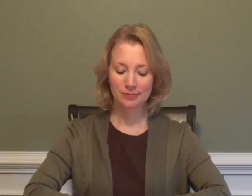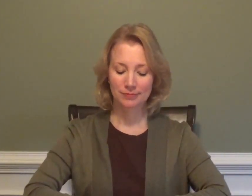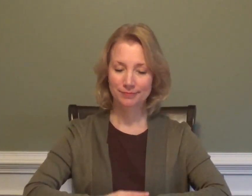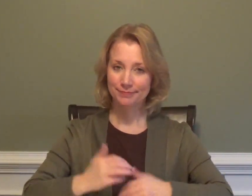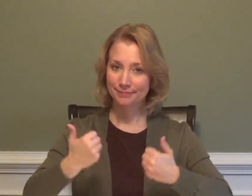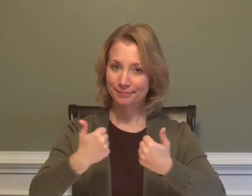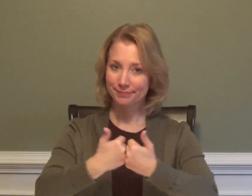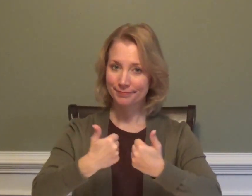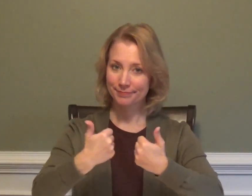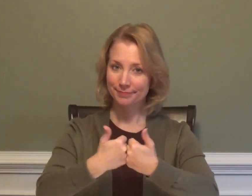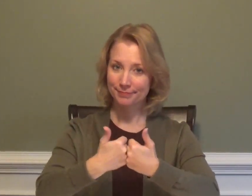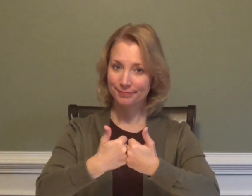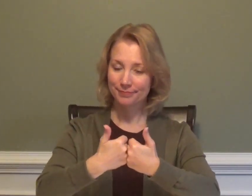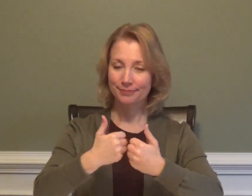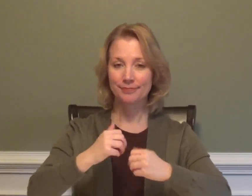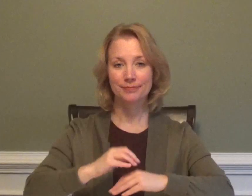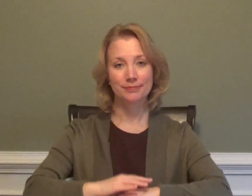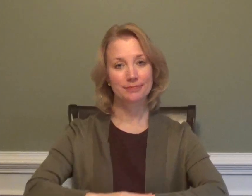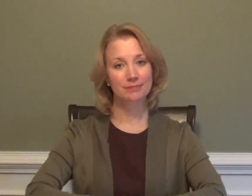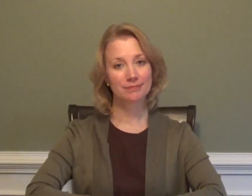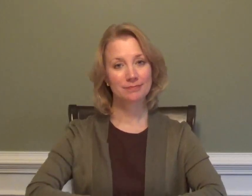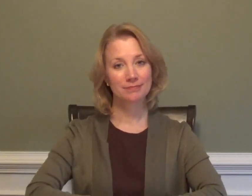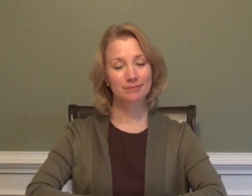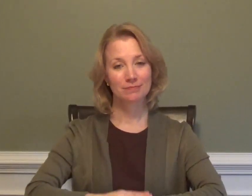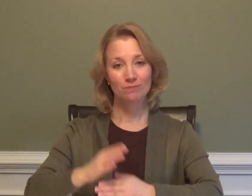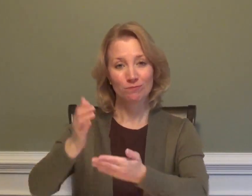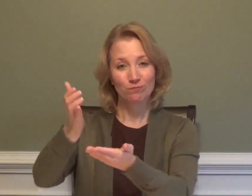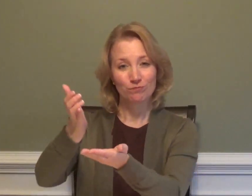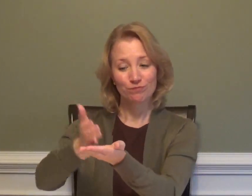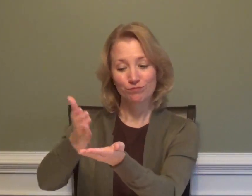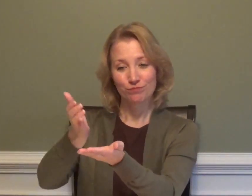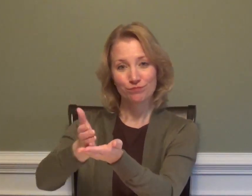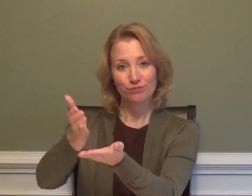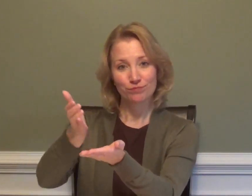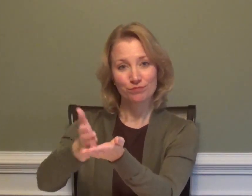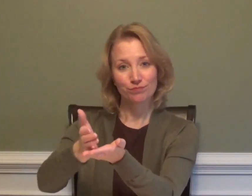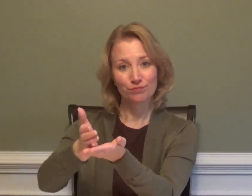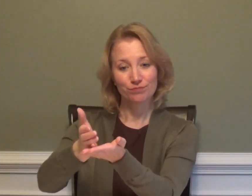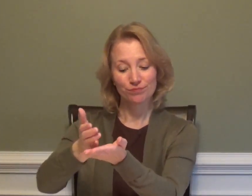GAME SHUFFLE-CARDS